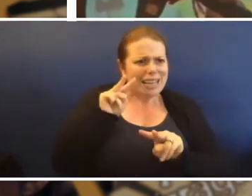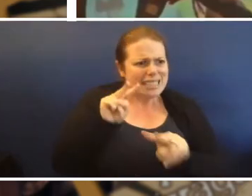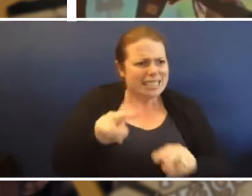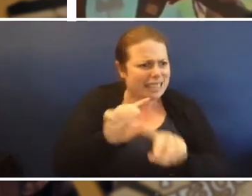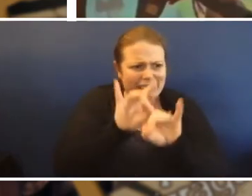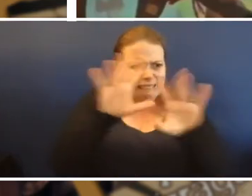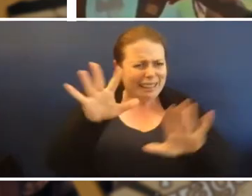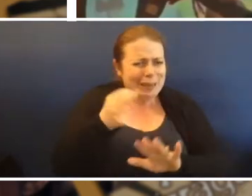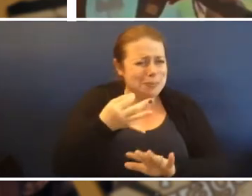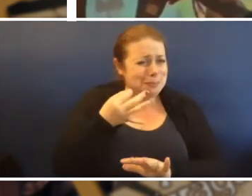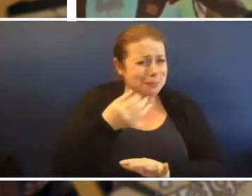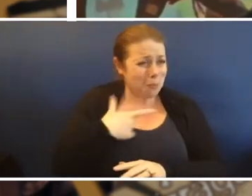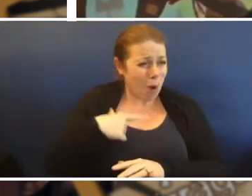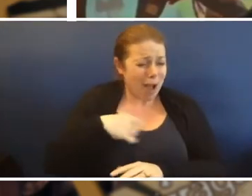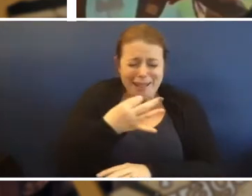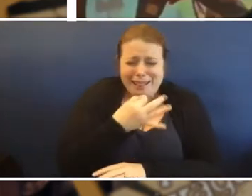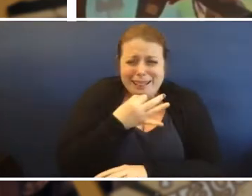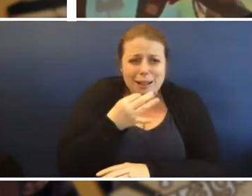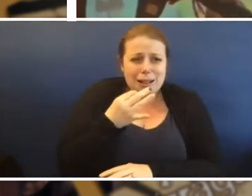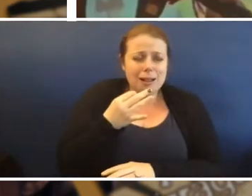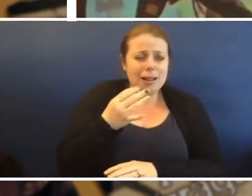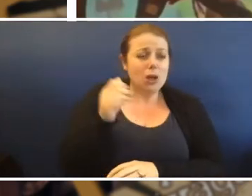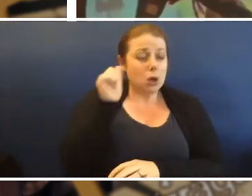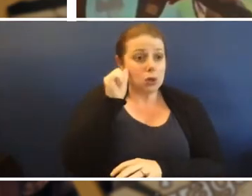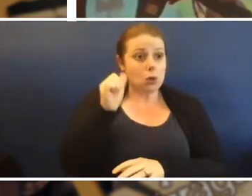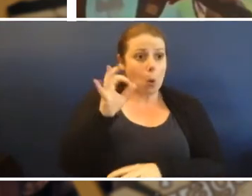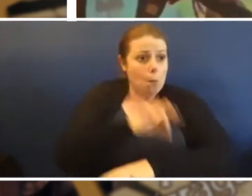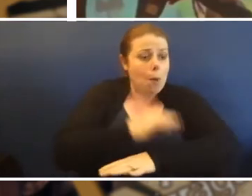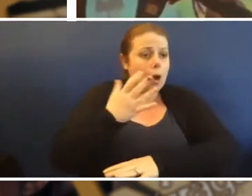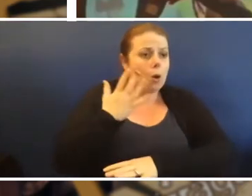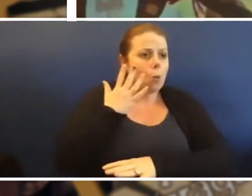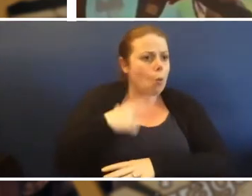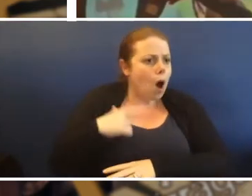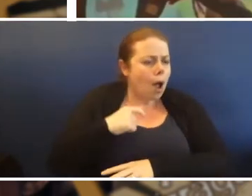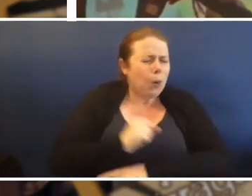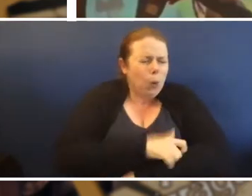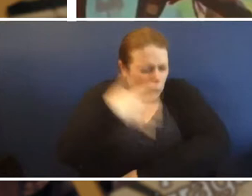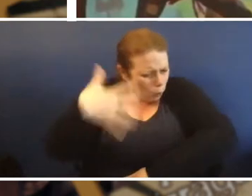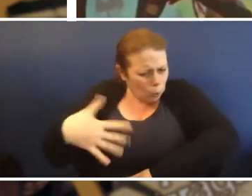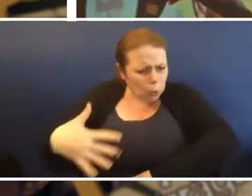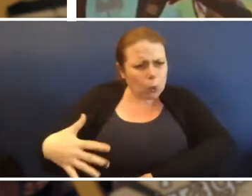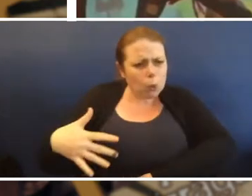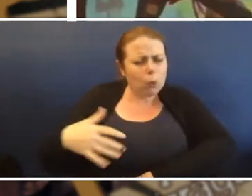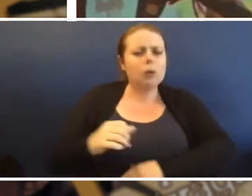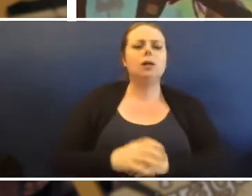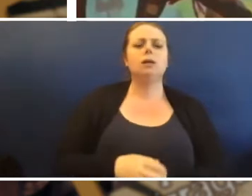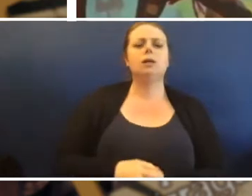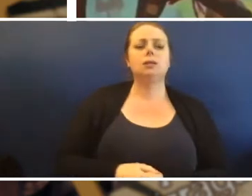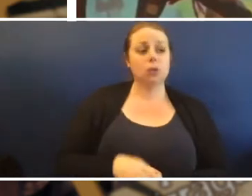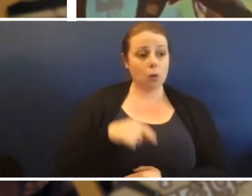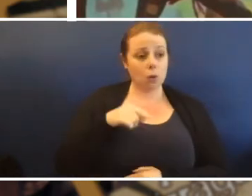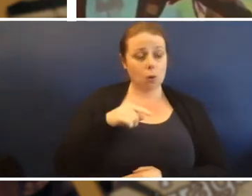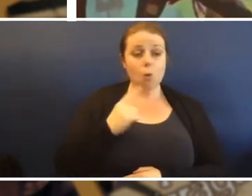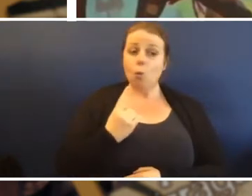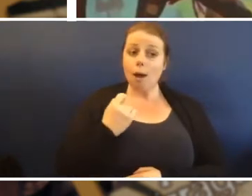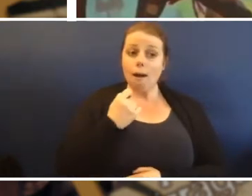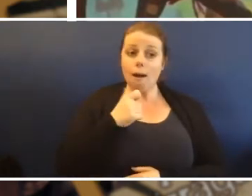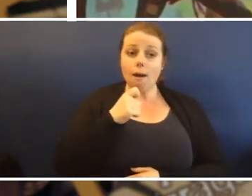you can feel is like prickly pins all over you. Or late in the afternoon up home